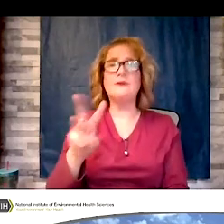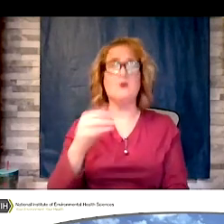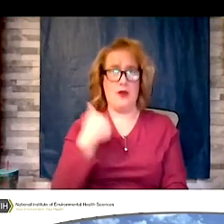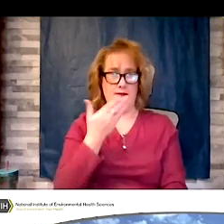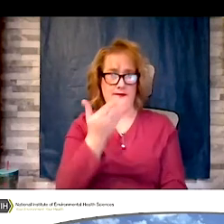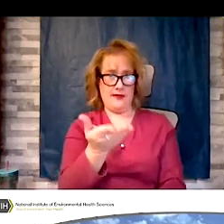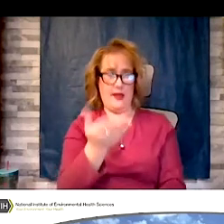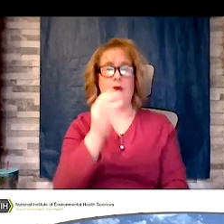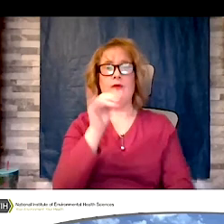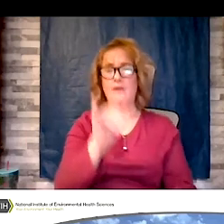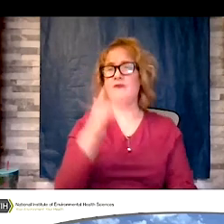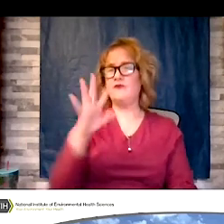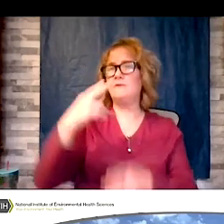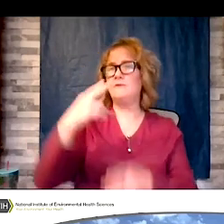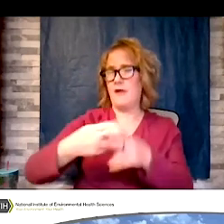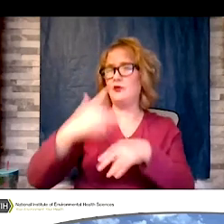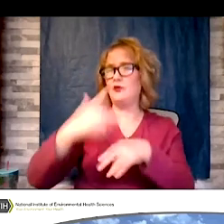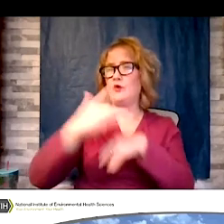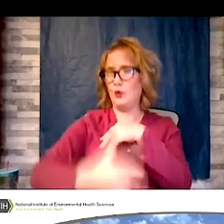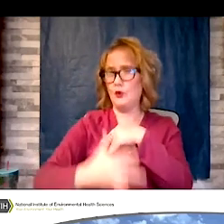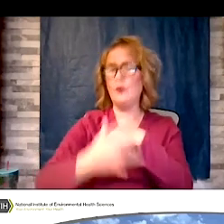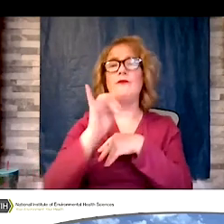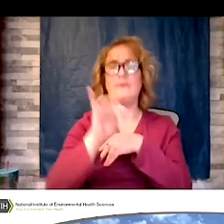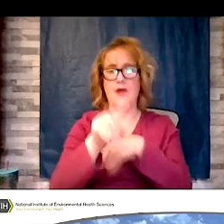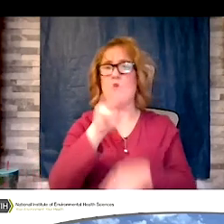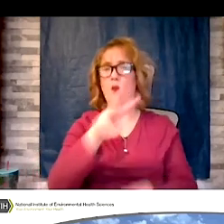This is the website you went to also to register for this